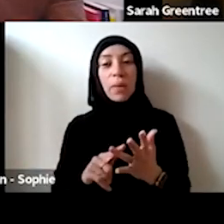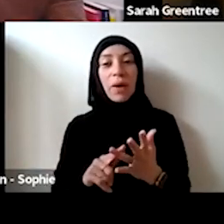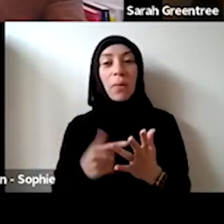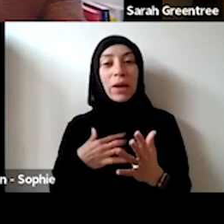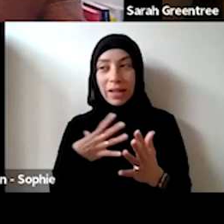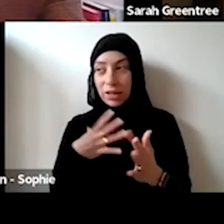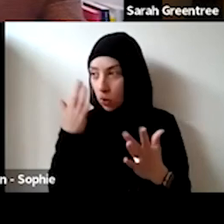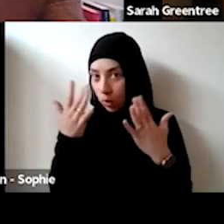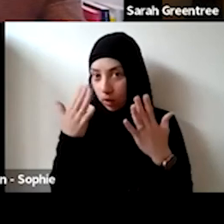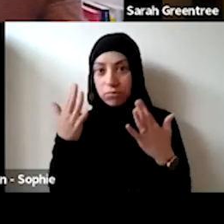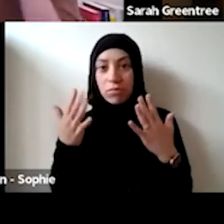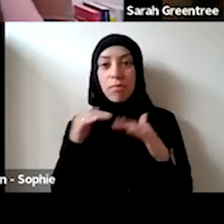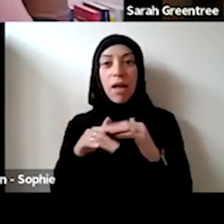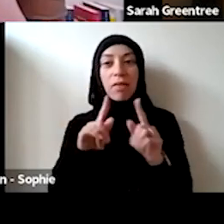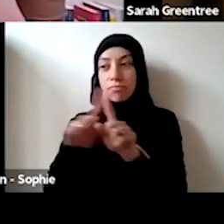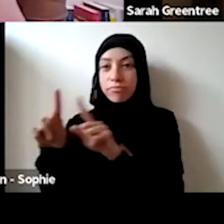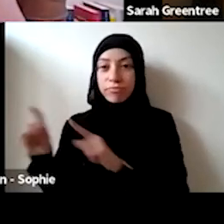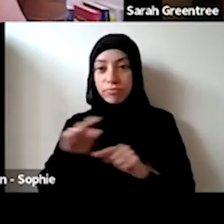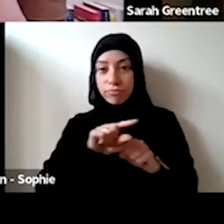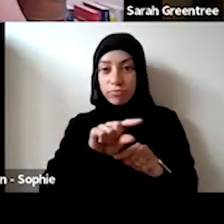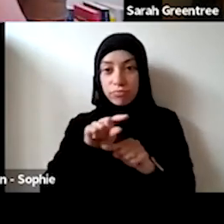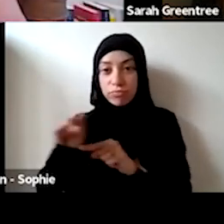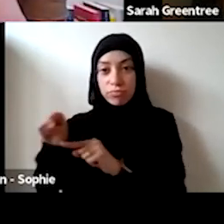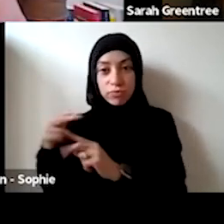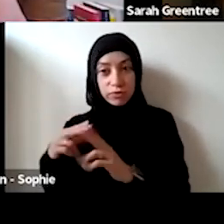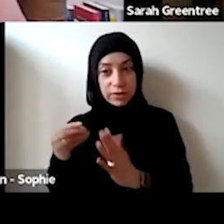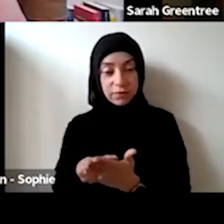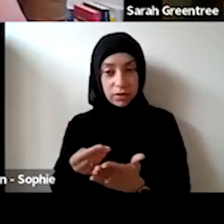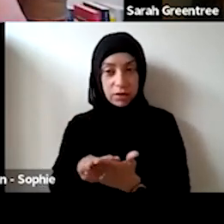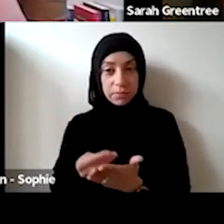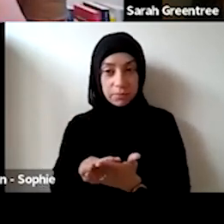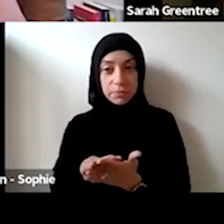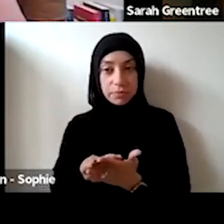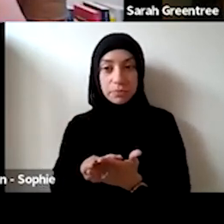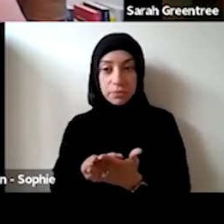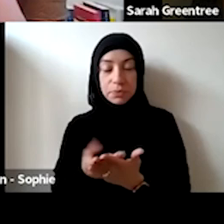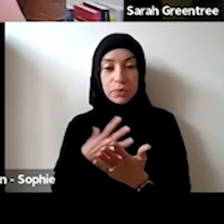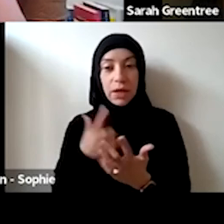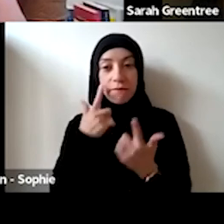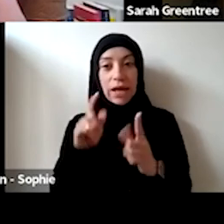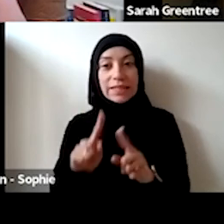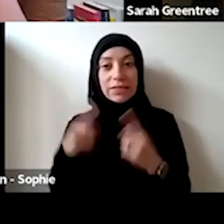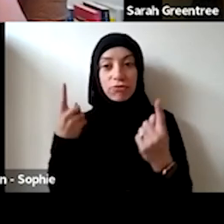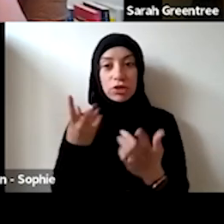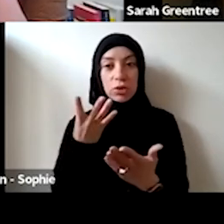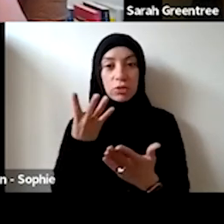of funding and and the ability to so find different sources of funding for the different activities. different sources of funding for the different activities of the organisation.